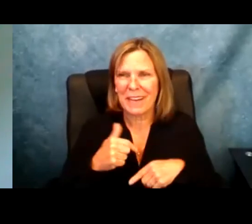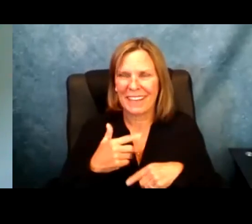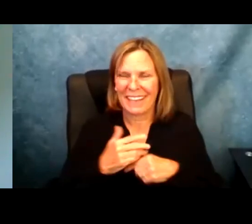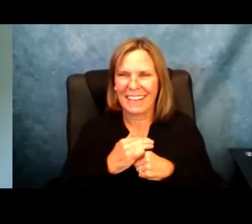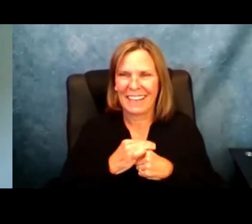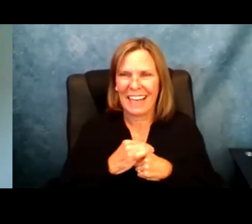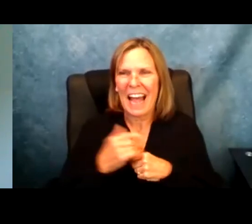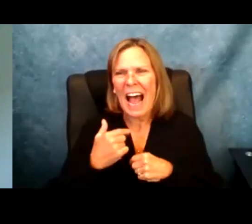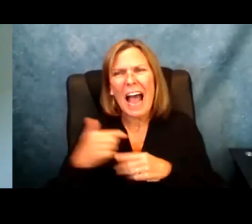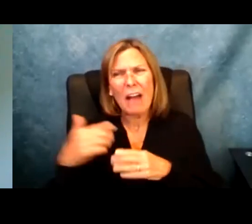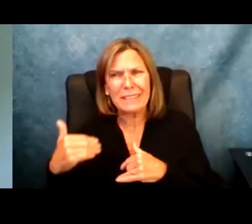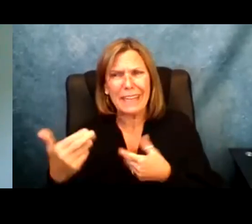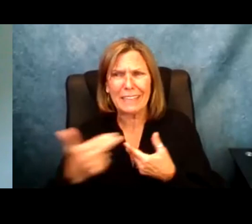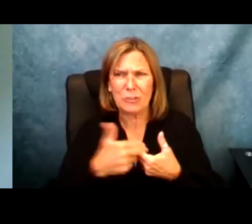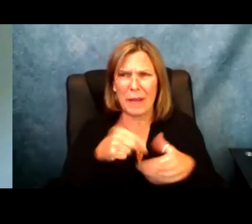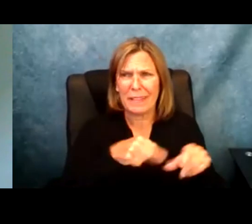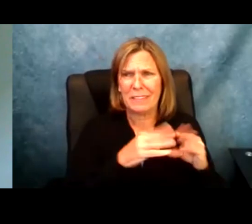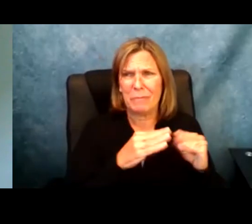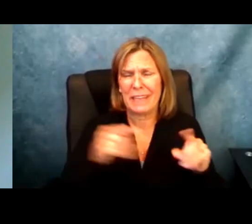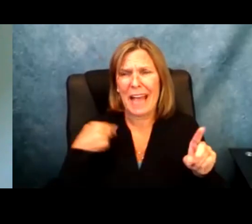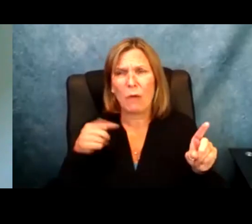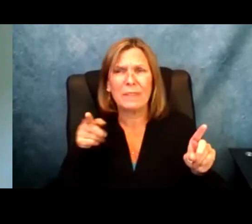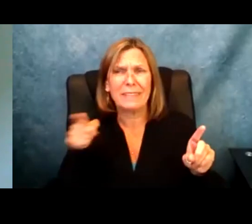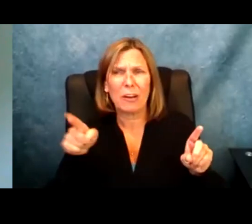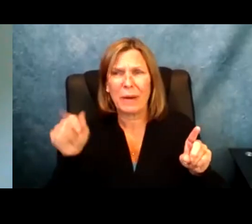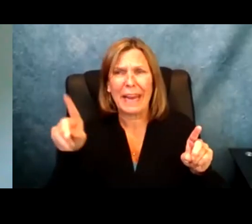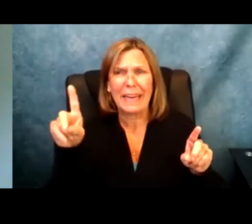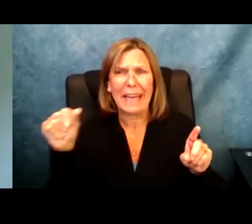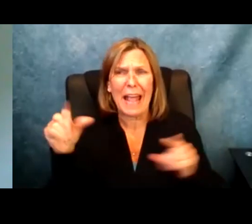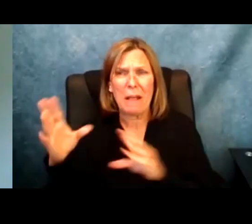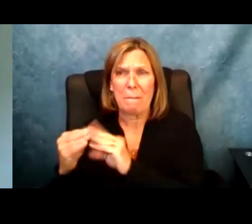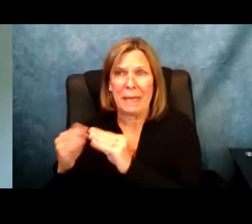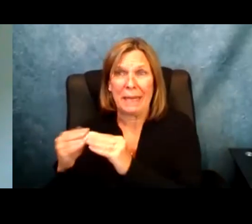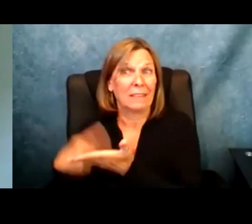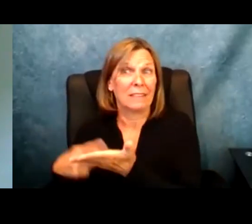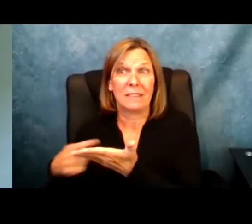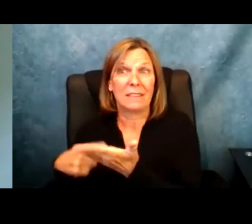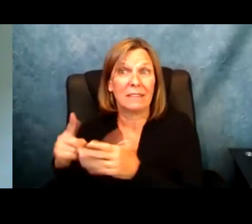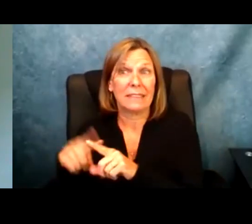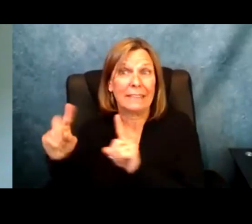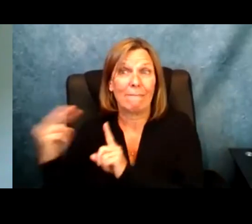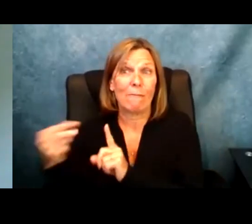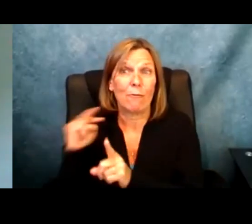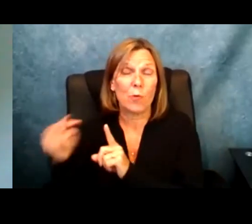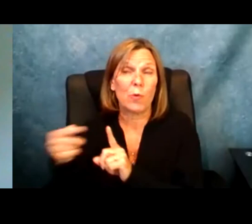every single roundtable discussion that involves disability. I apologize for my